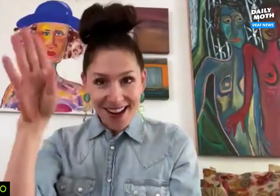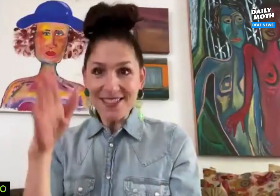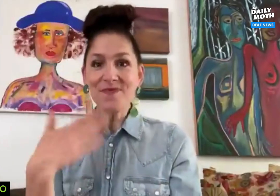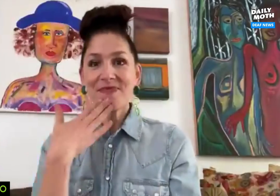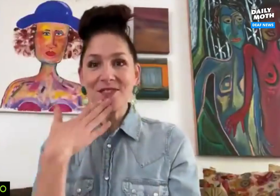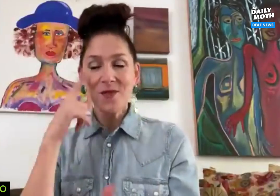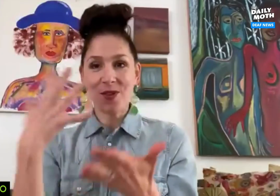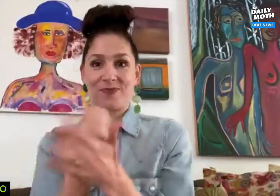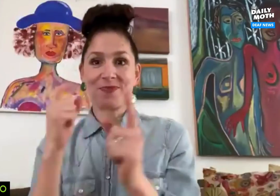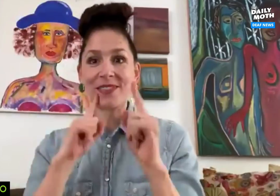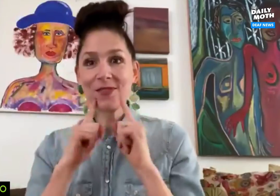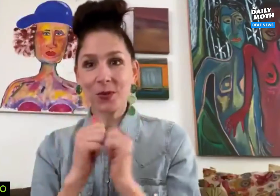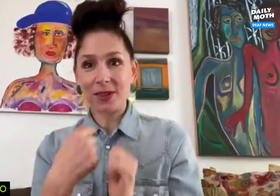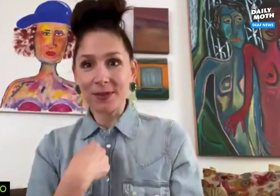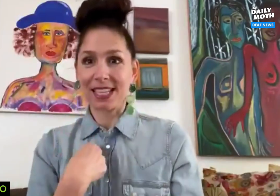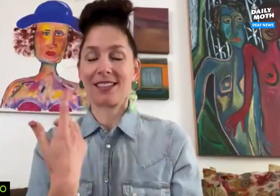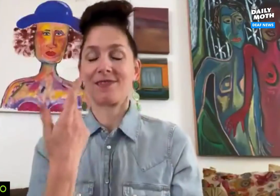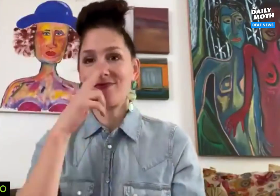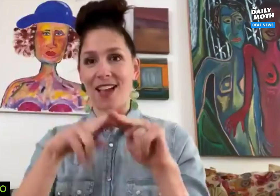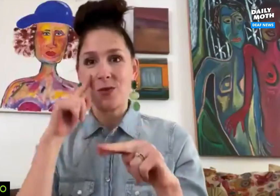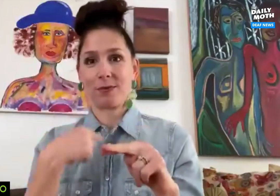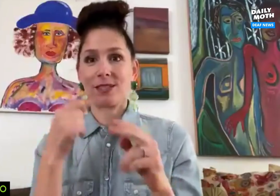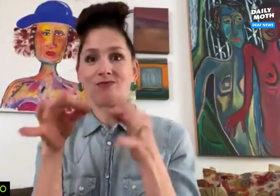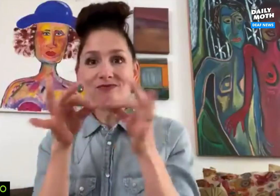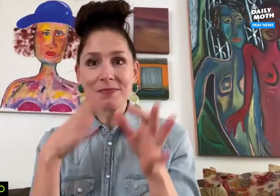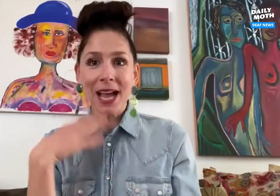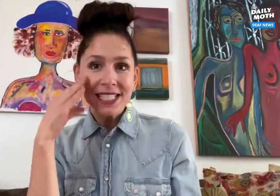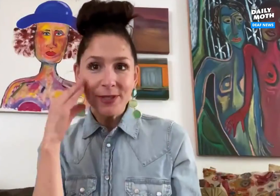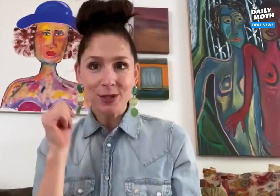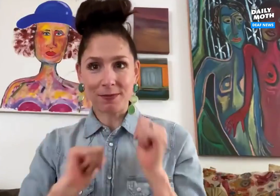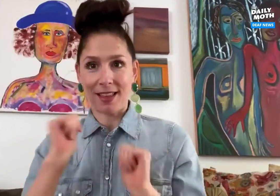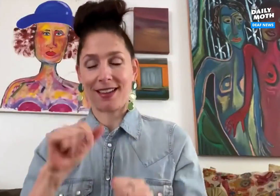Hi, thank you for taking the time to interview me! It's fun for me whenever I describe my experience